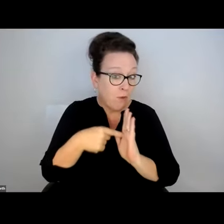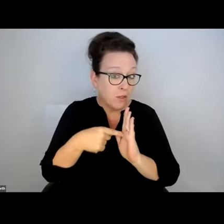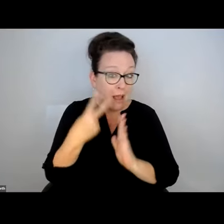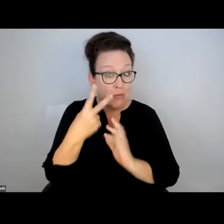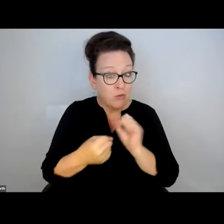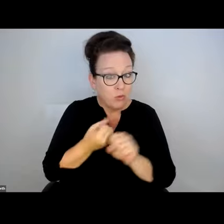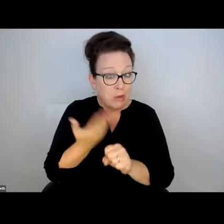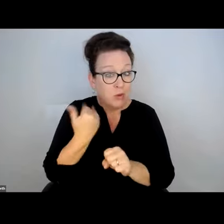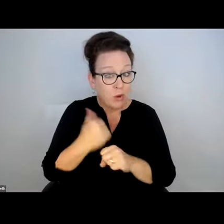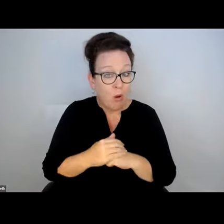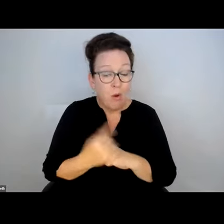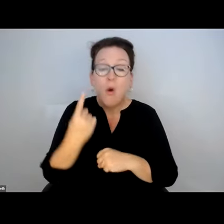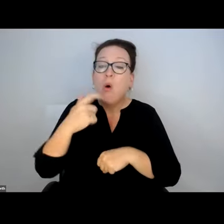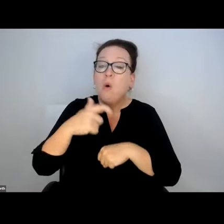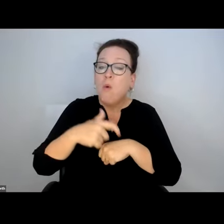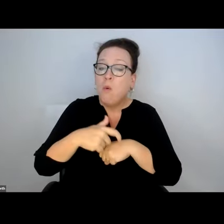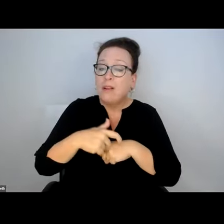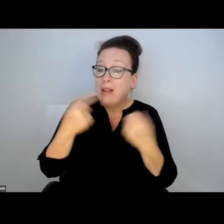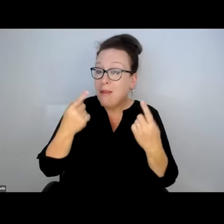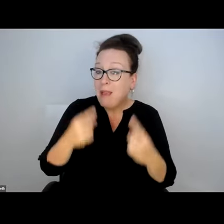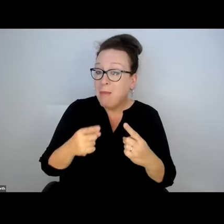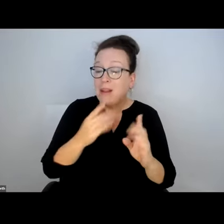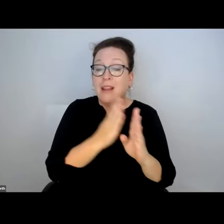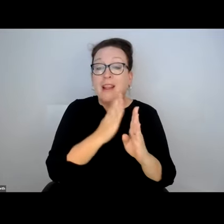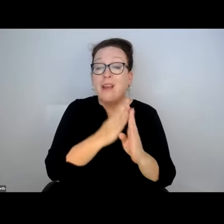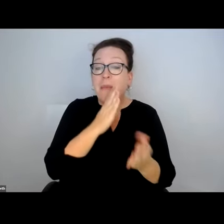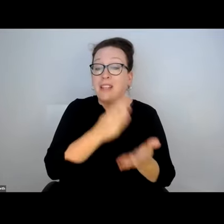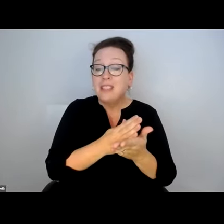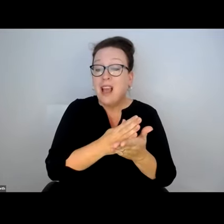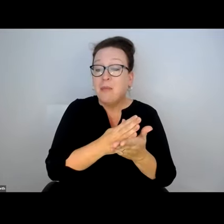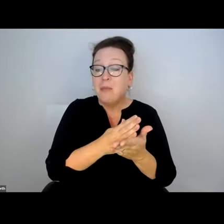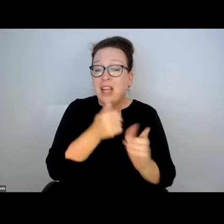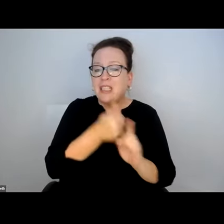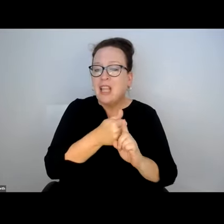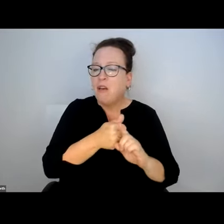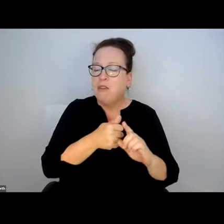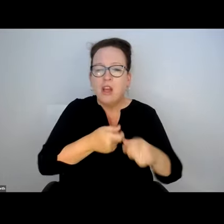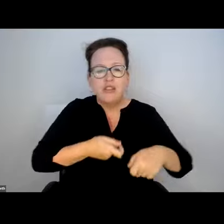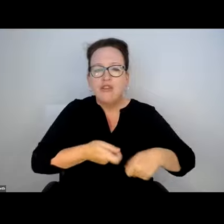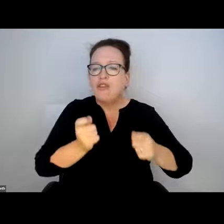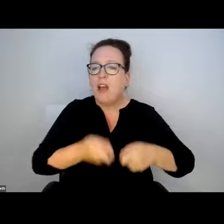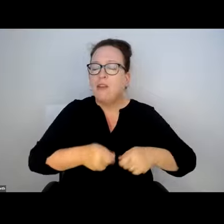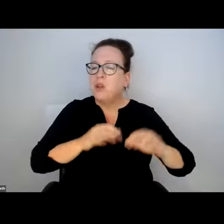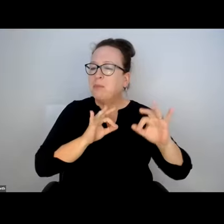A COUPLE OF TIMES, TWO YEARS